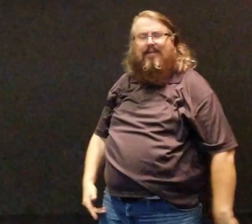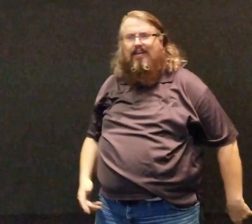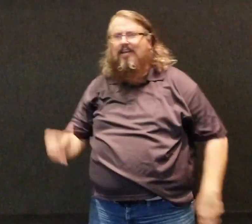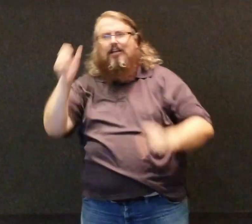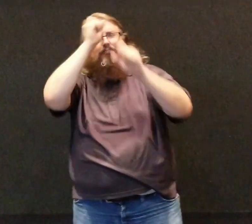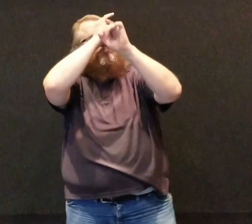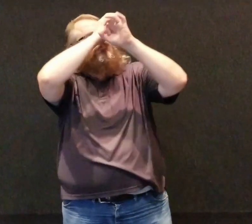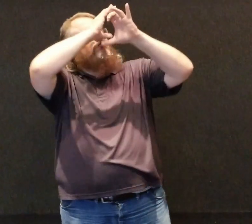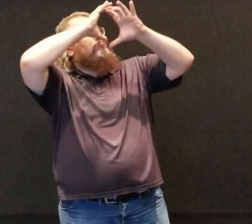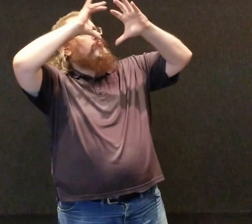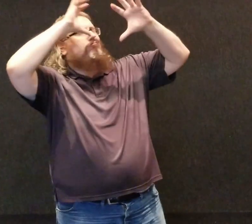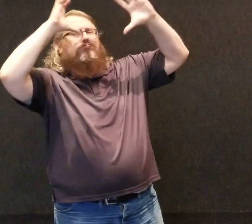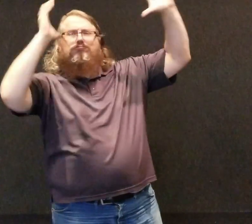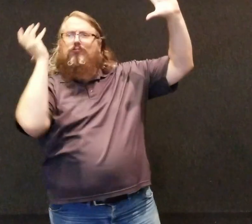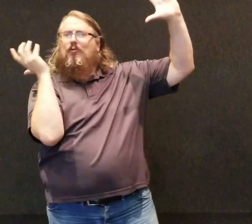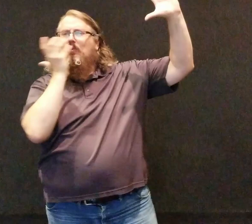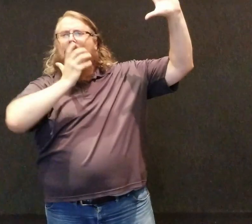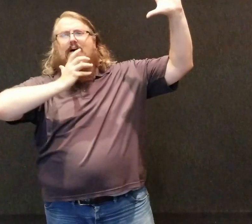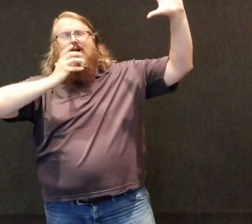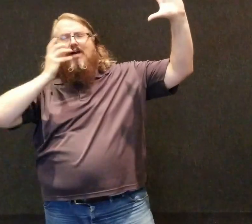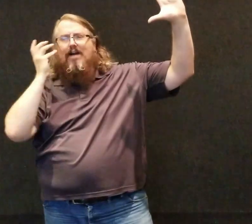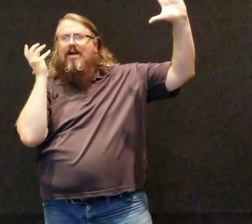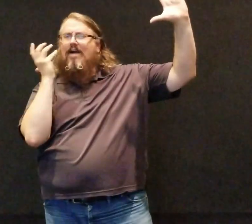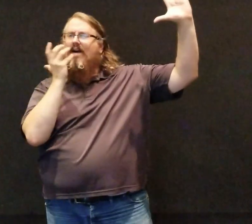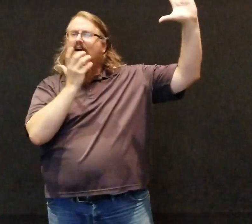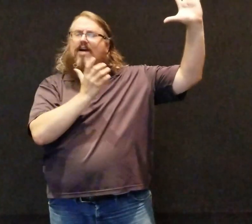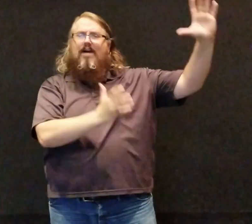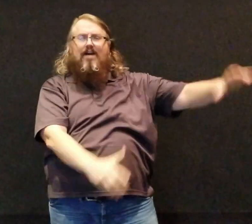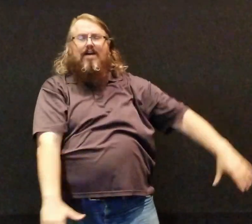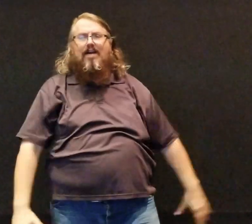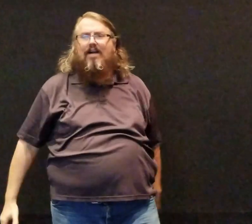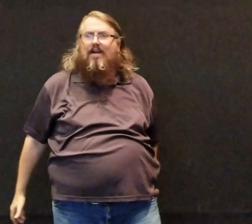More than I could dare imagine